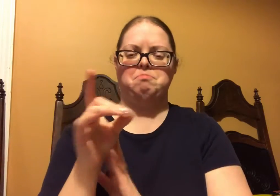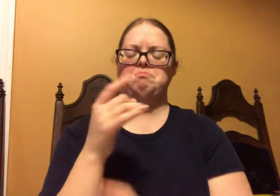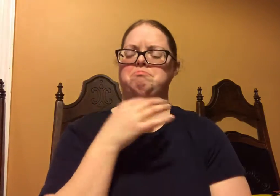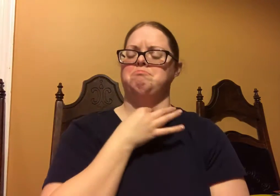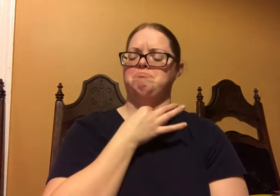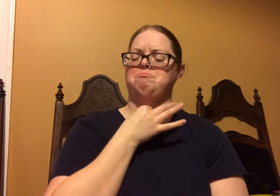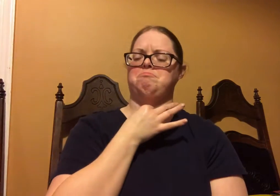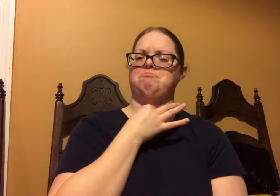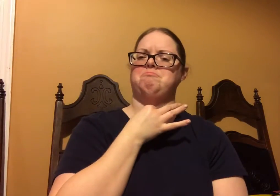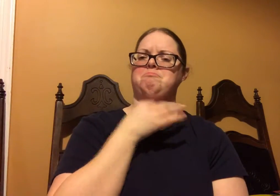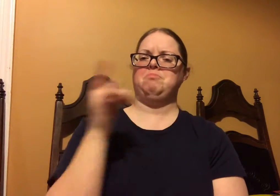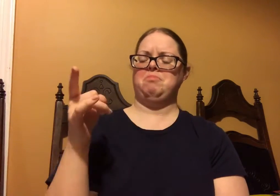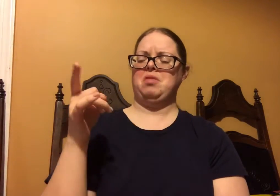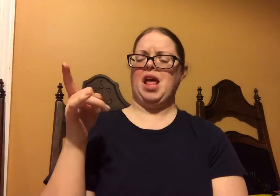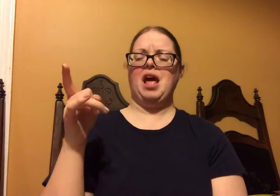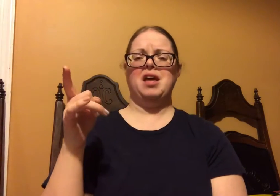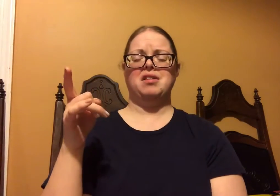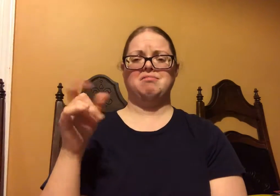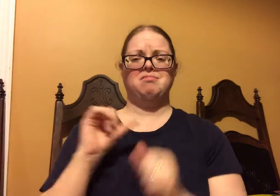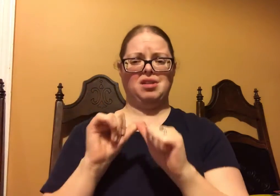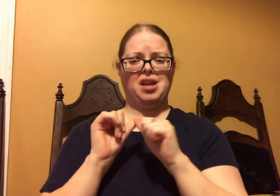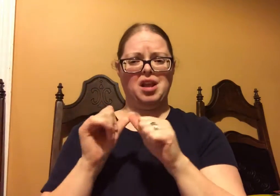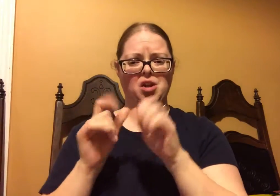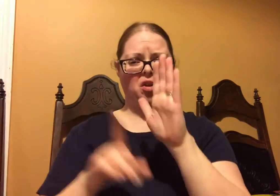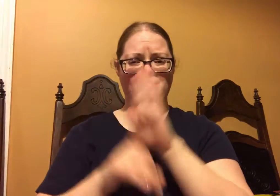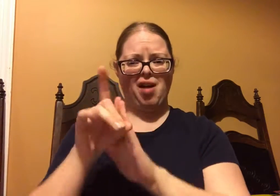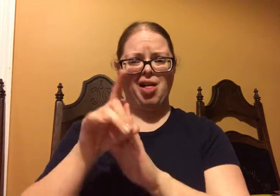in that field.